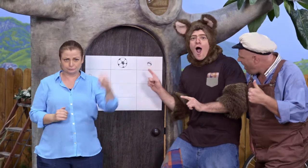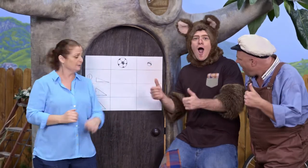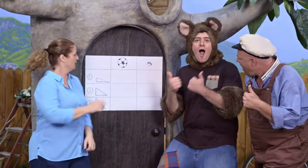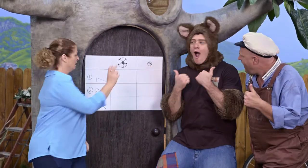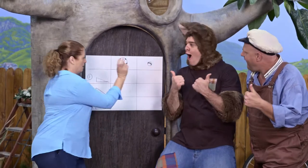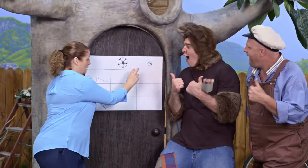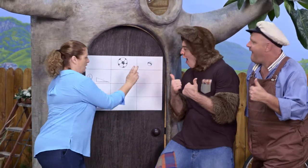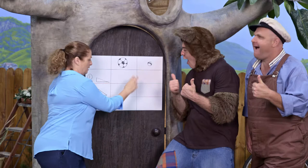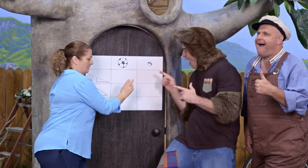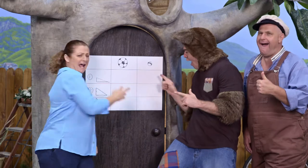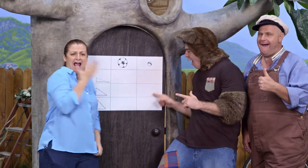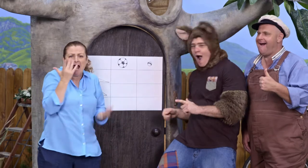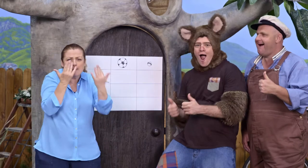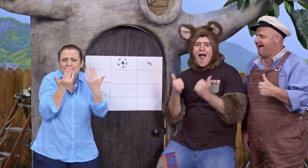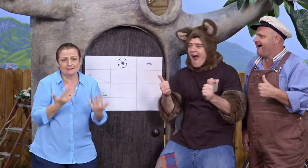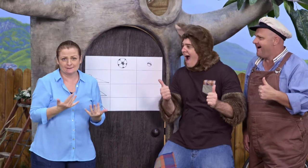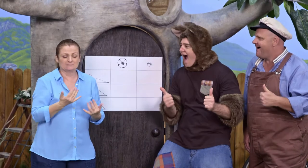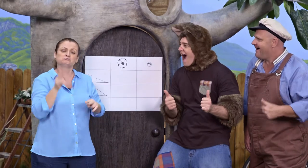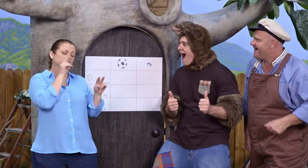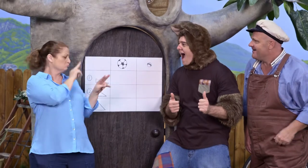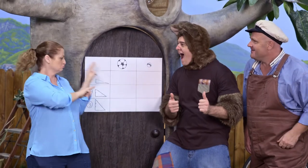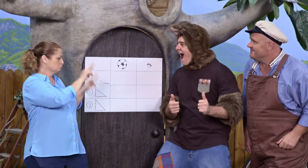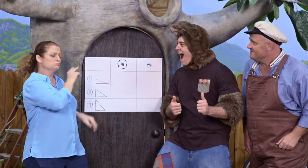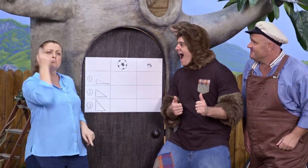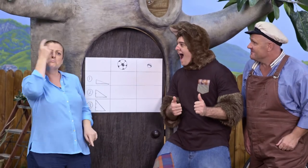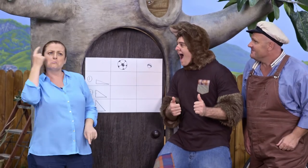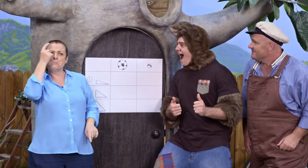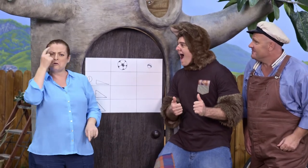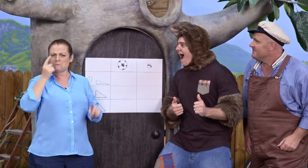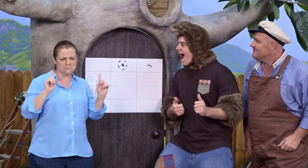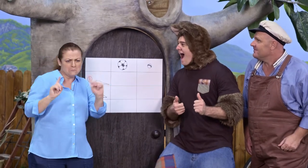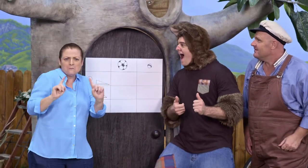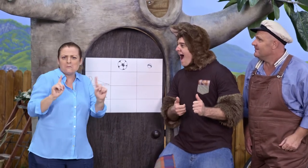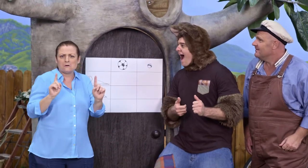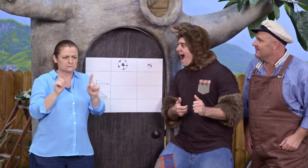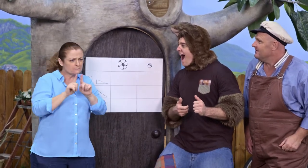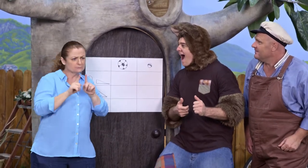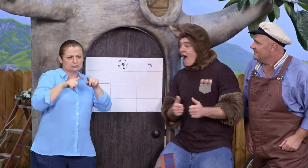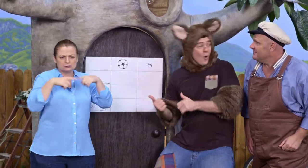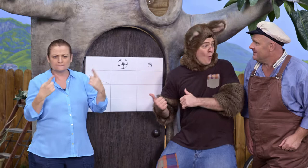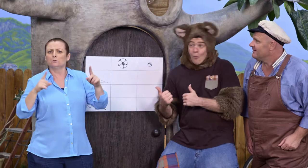We'll write down how many steps each time. Then we can compare the different angles and the different balls, OK?